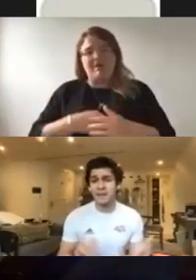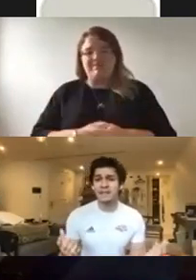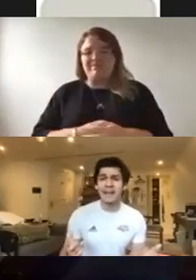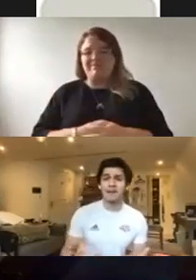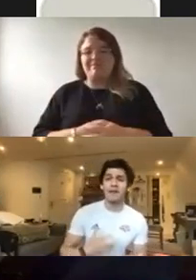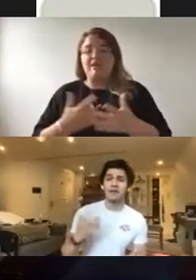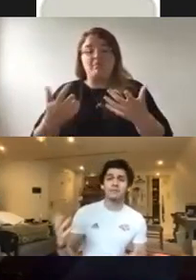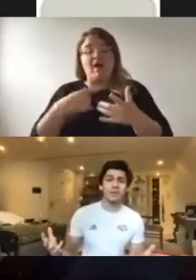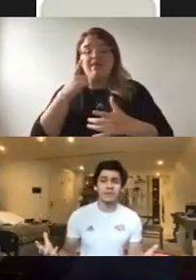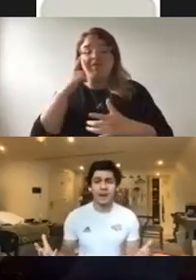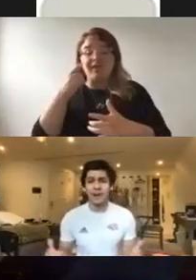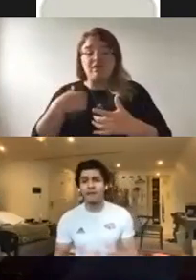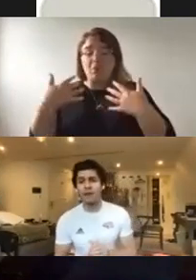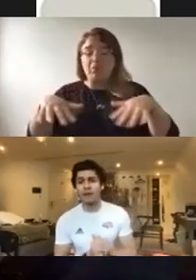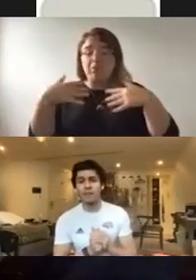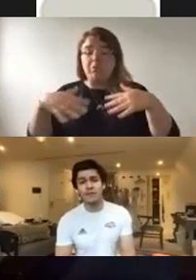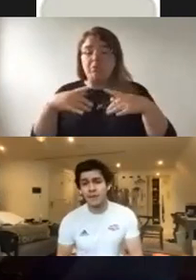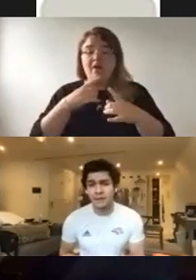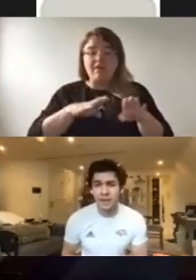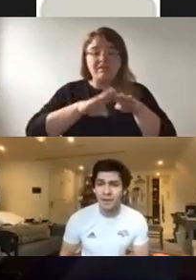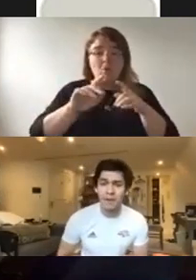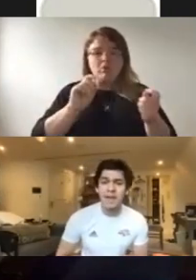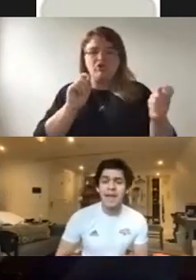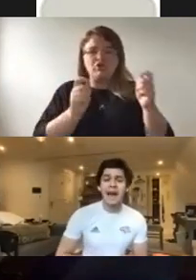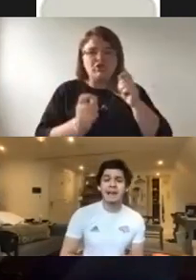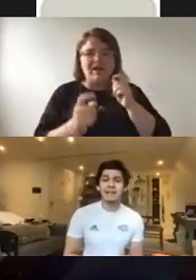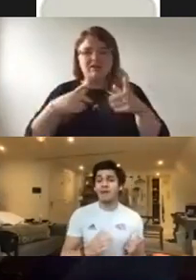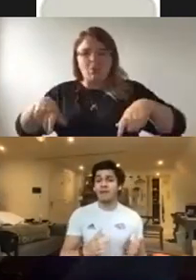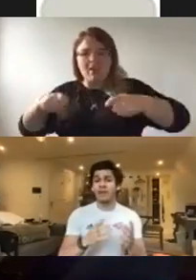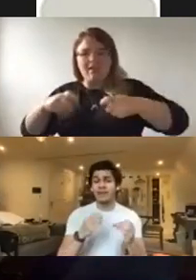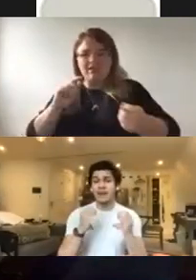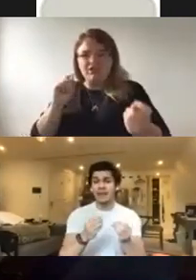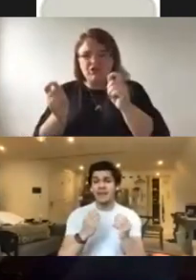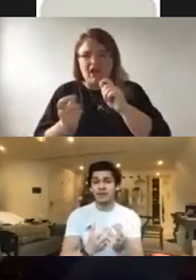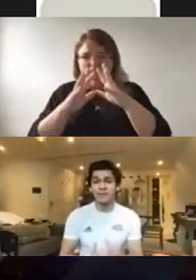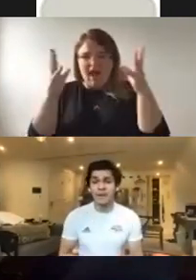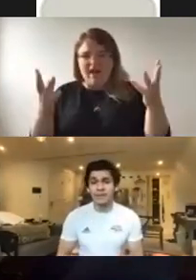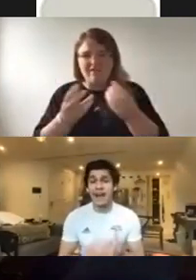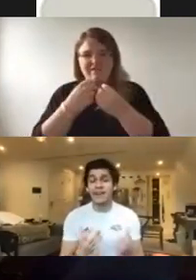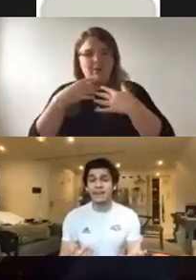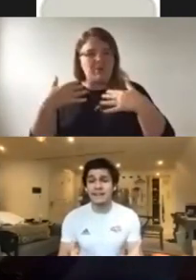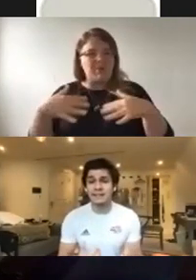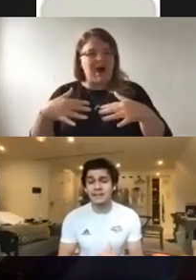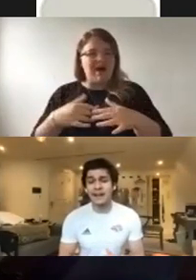amazing how far the sport has come, how far the movement has come and how far the actual the athletes and